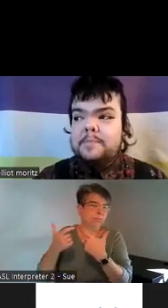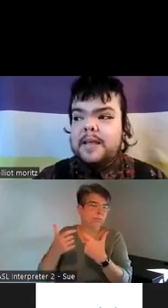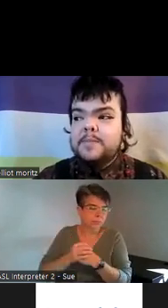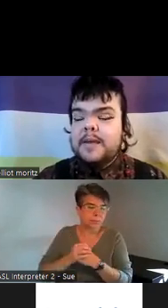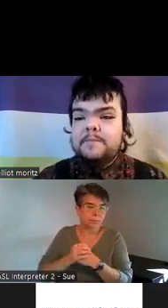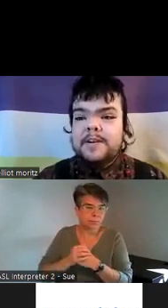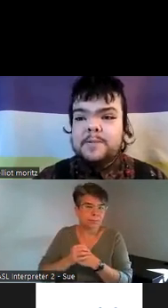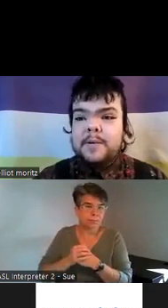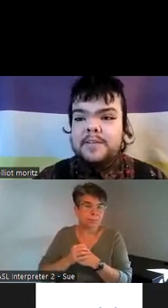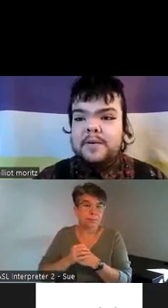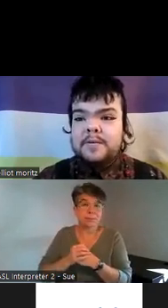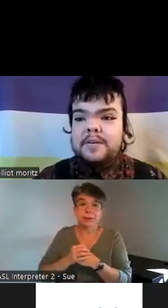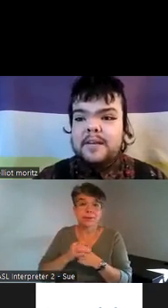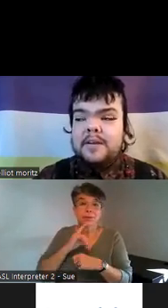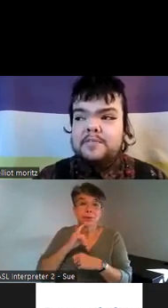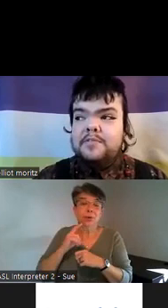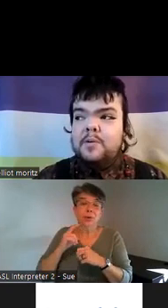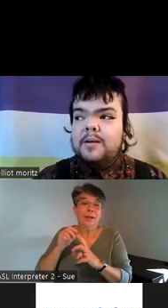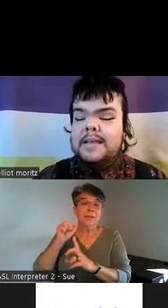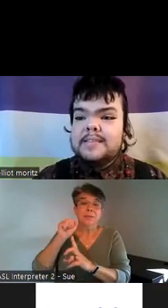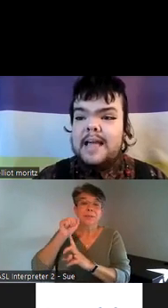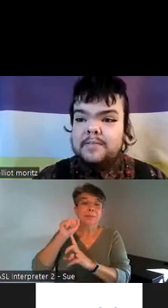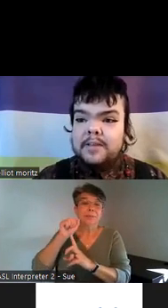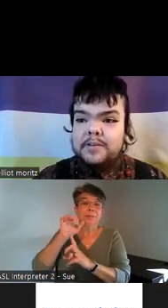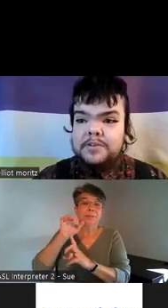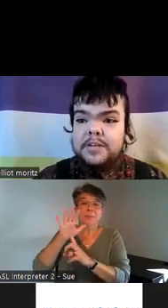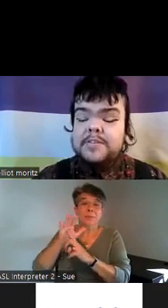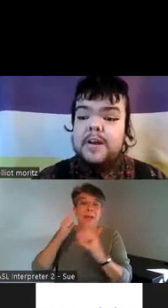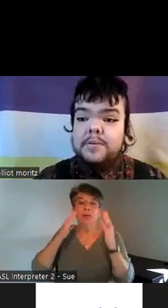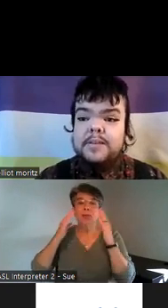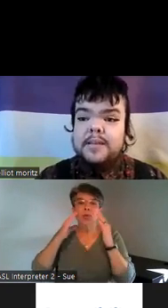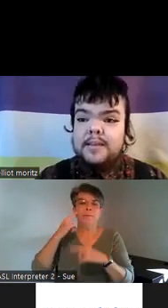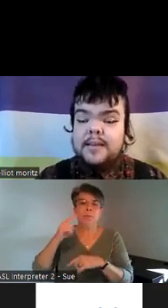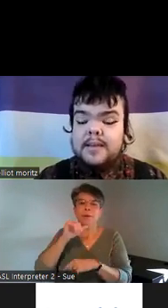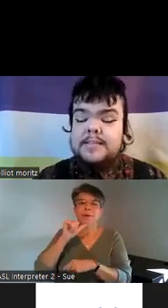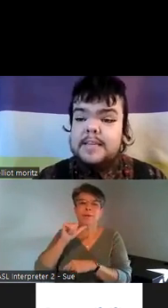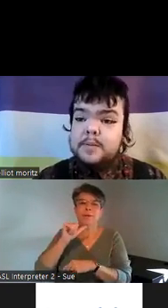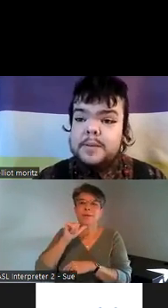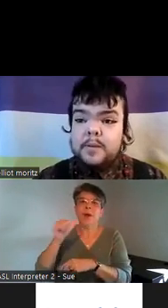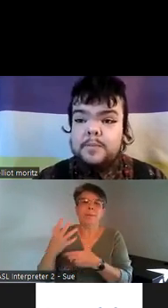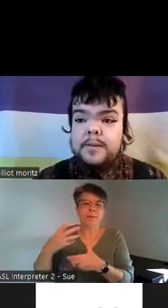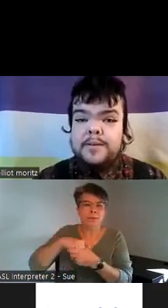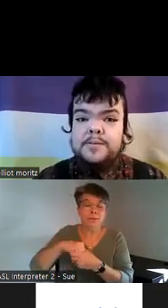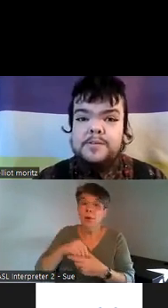um has become very well known for its lack of inclusion of not only disabled people but also